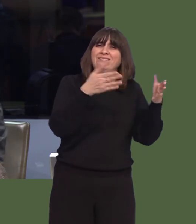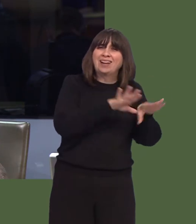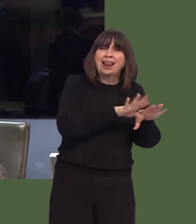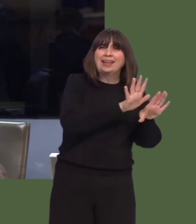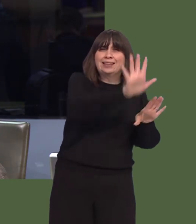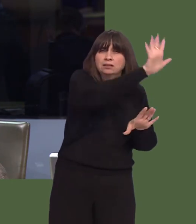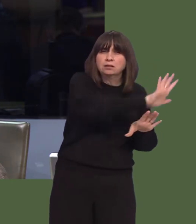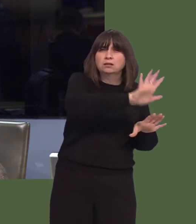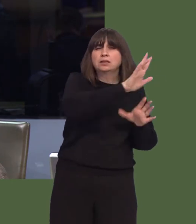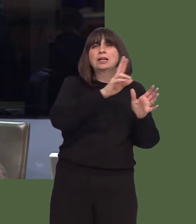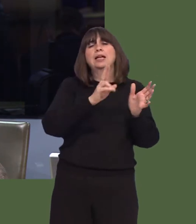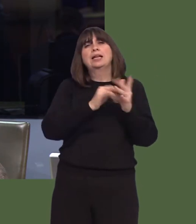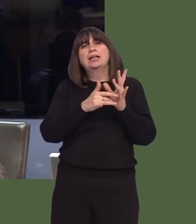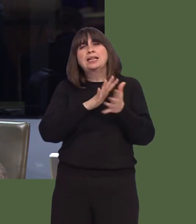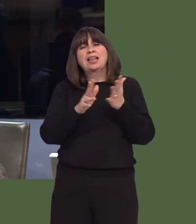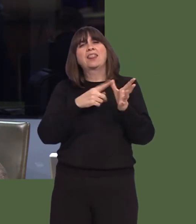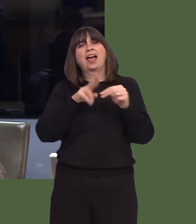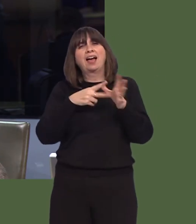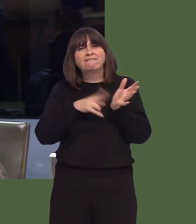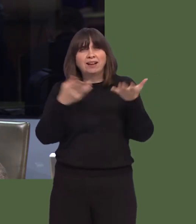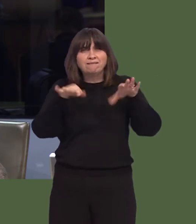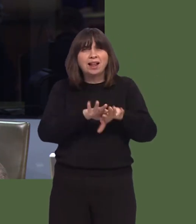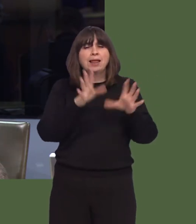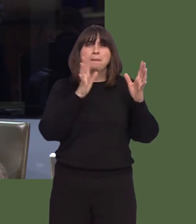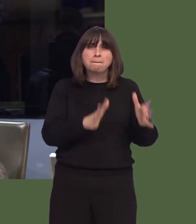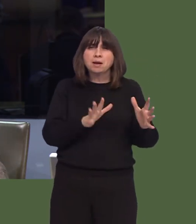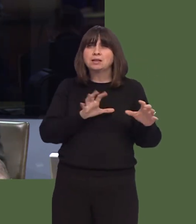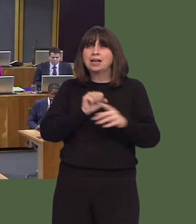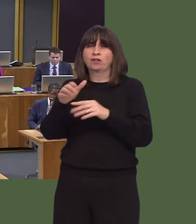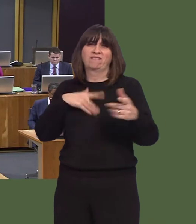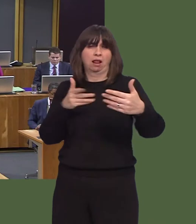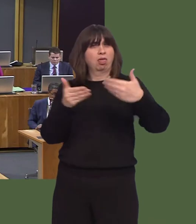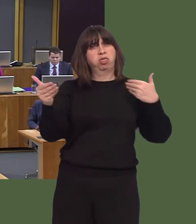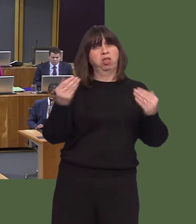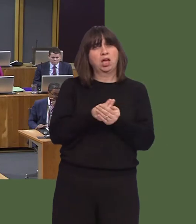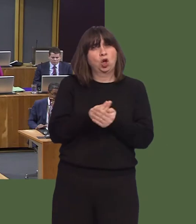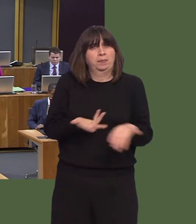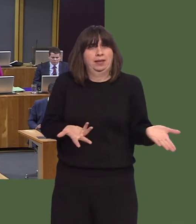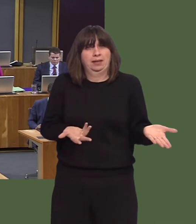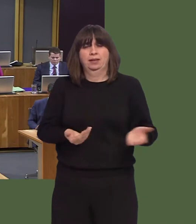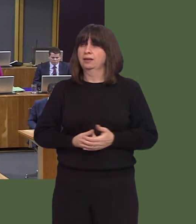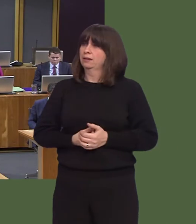Carwyn Jones AM: Wel, yn iawn, ond a gaf i ddweud, i ddechrau, wrth gwrs, fe wnaeth Llywodraeth